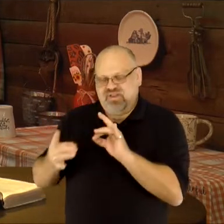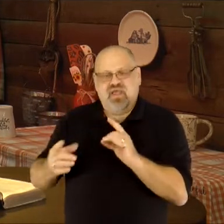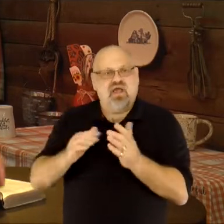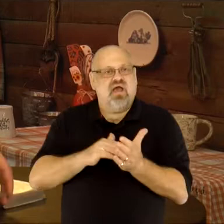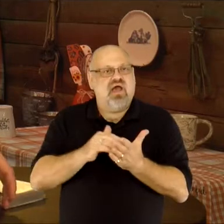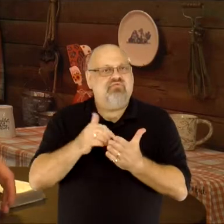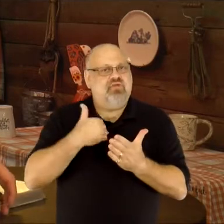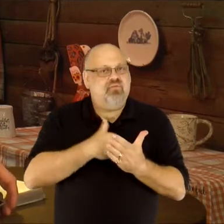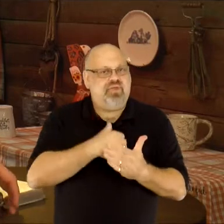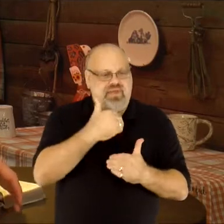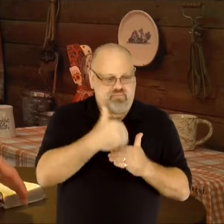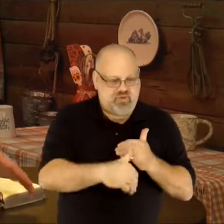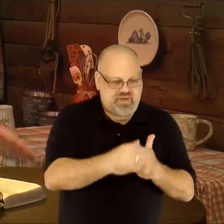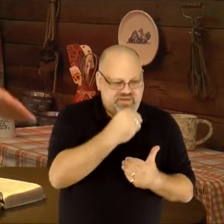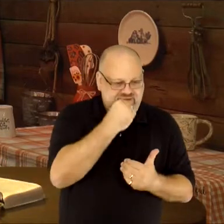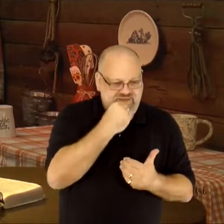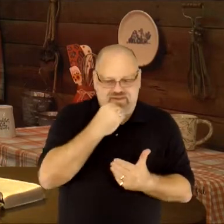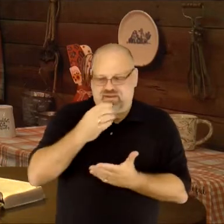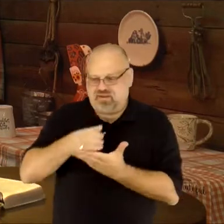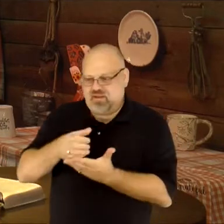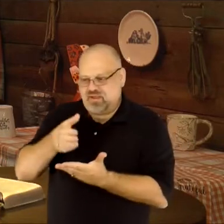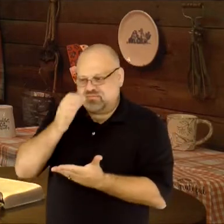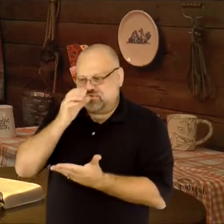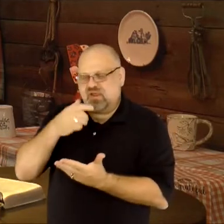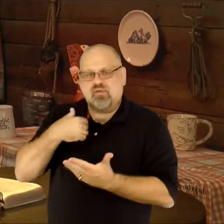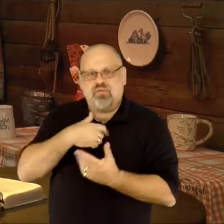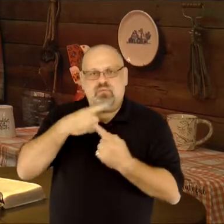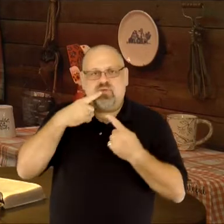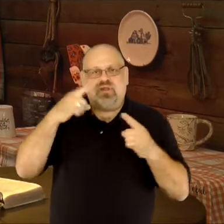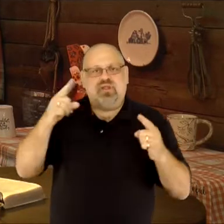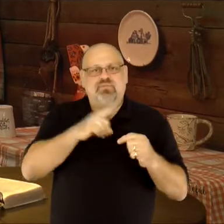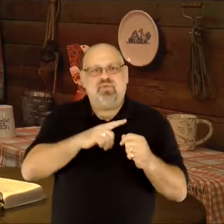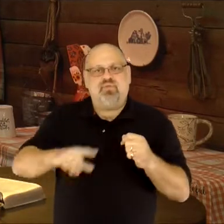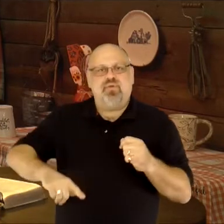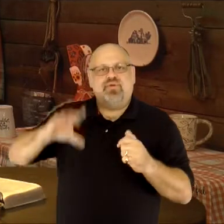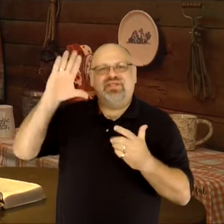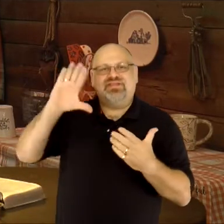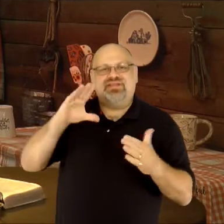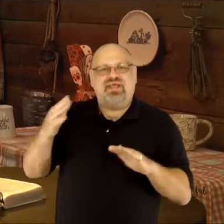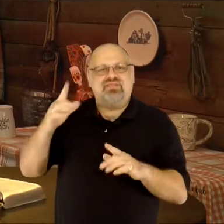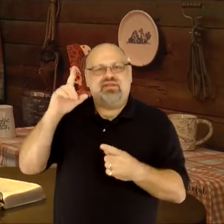We're told that, "As often as we eat this bread and drink this cup, we proclaim the Lord's death